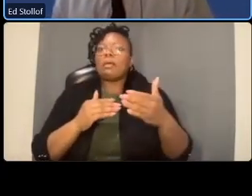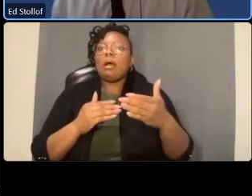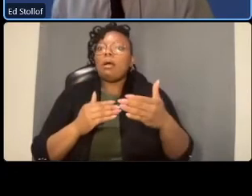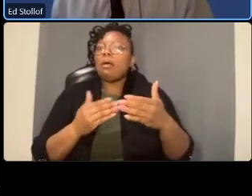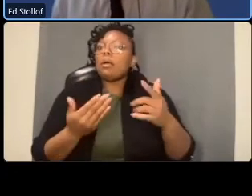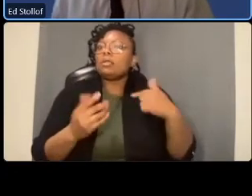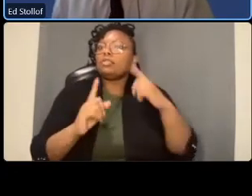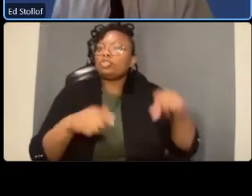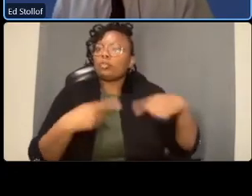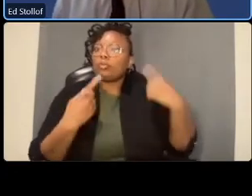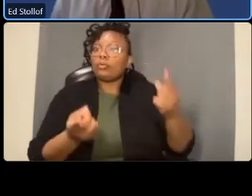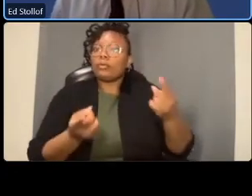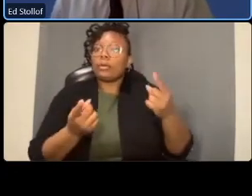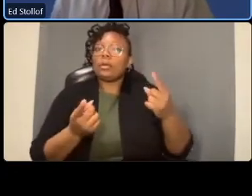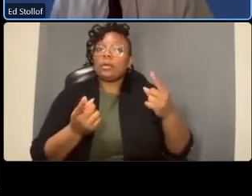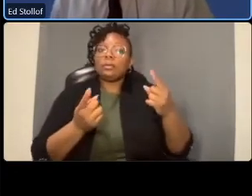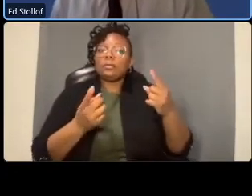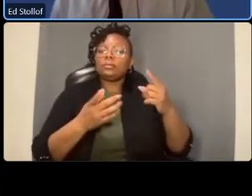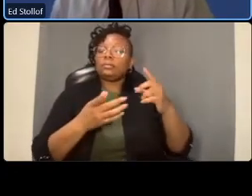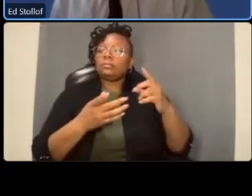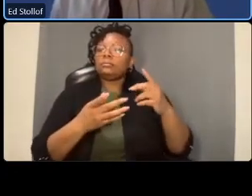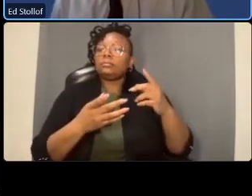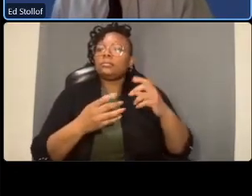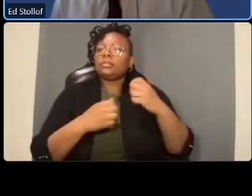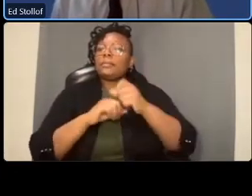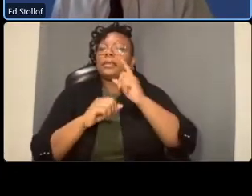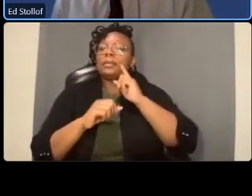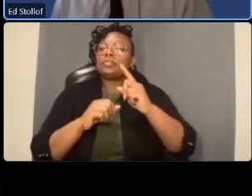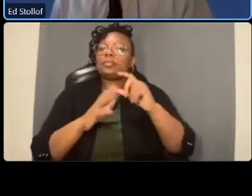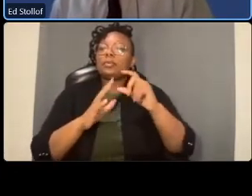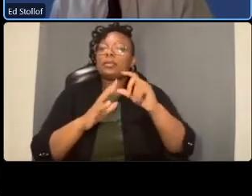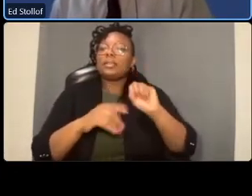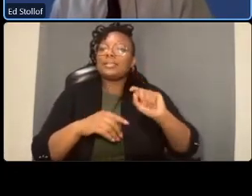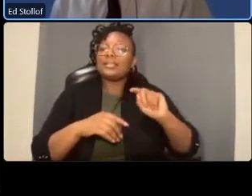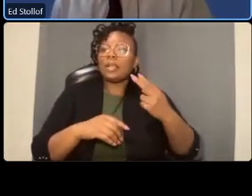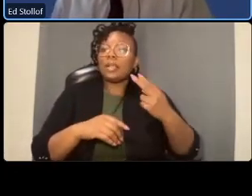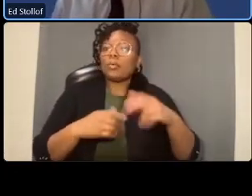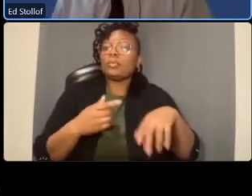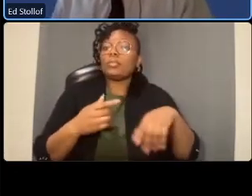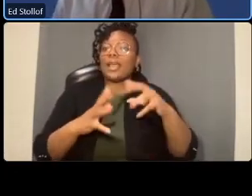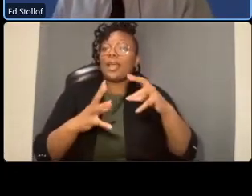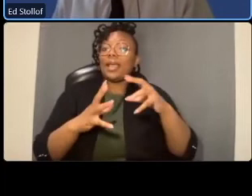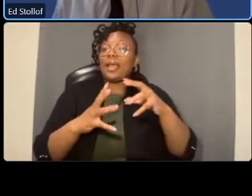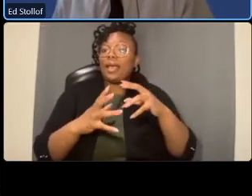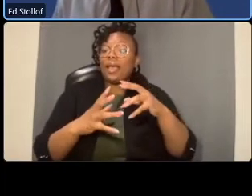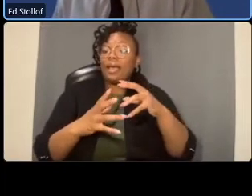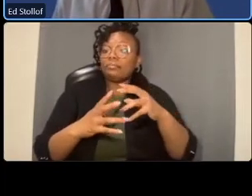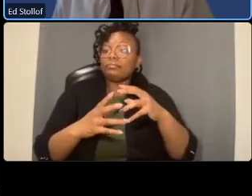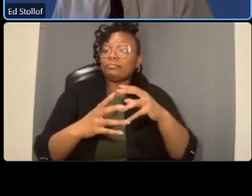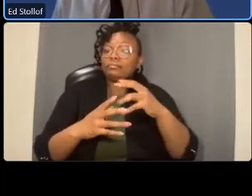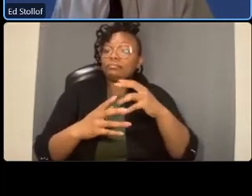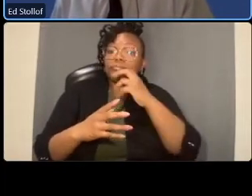input into the project um that being said we're not done yet uh we're seeking input